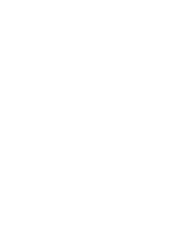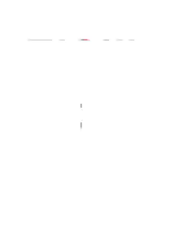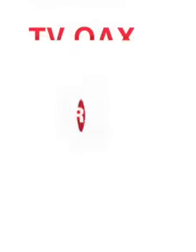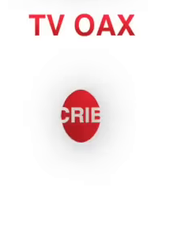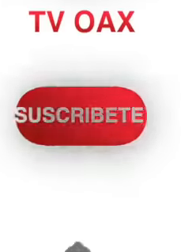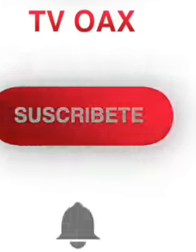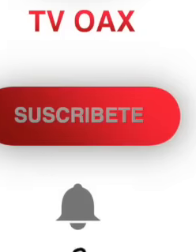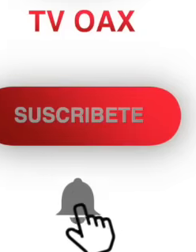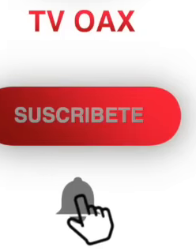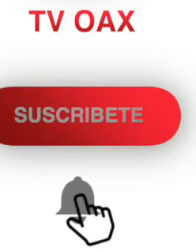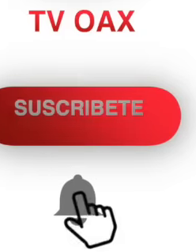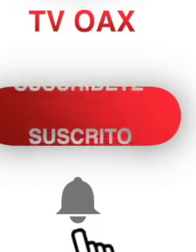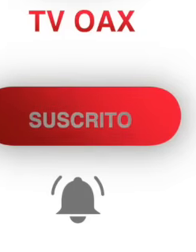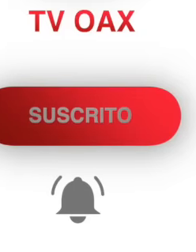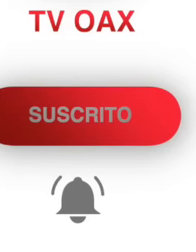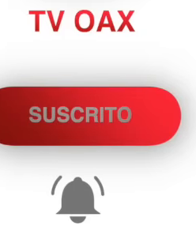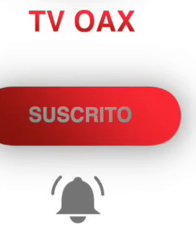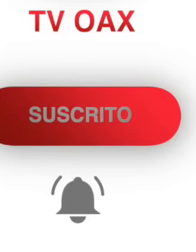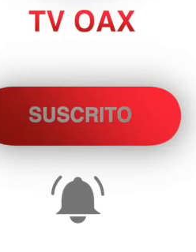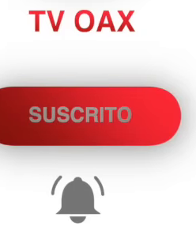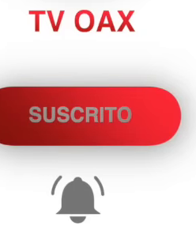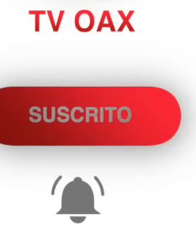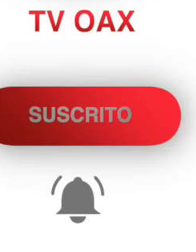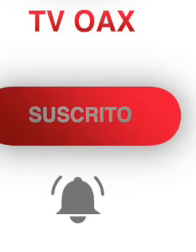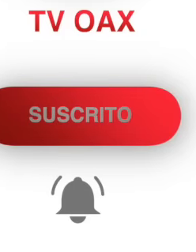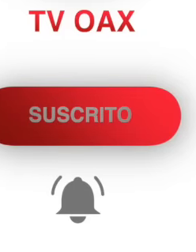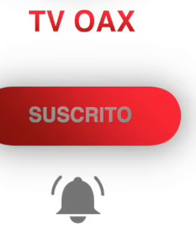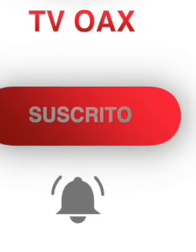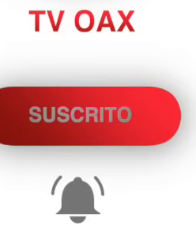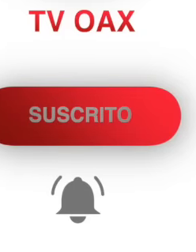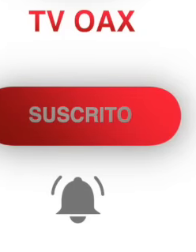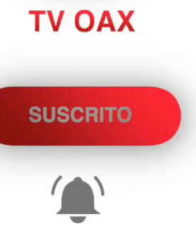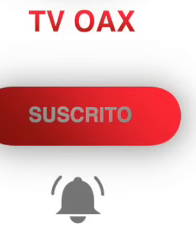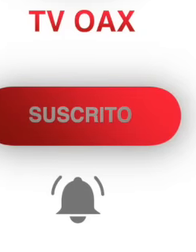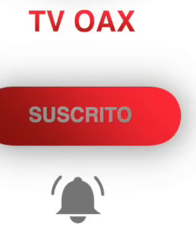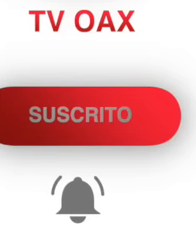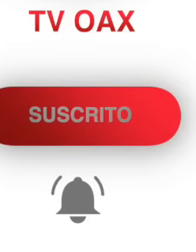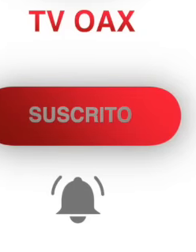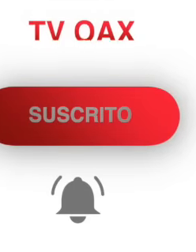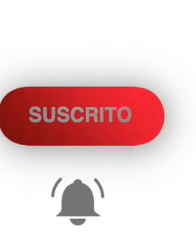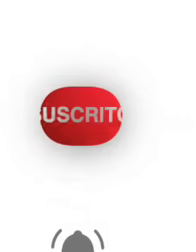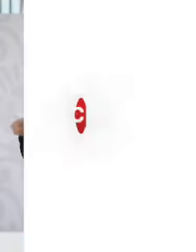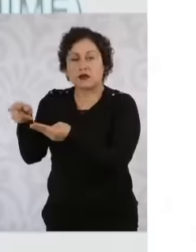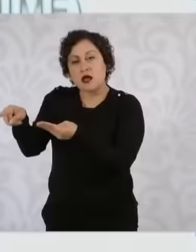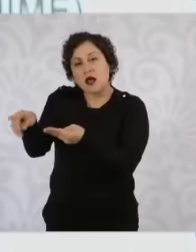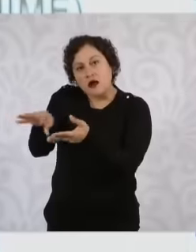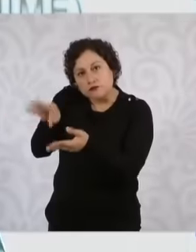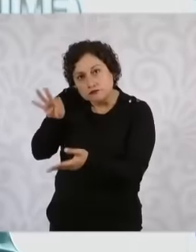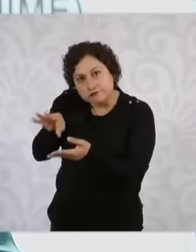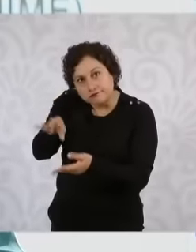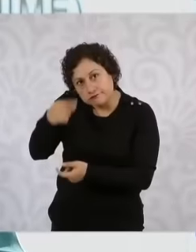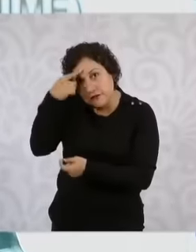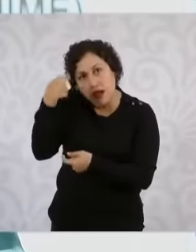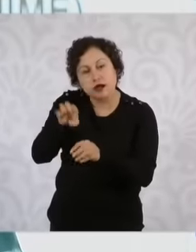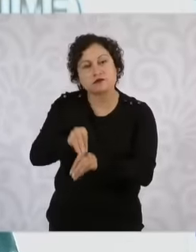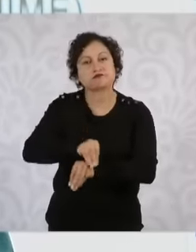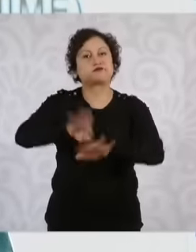the publicly available information to be able to carry out this convocation, but